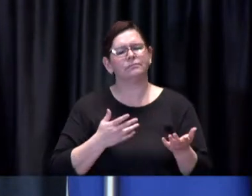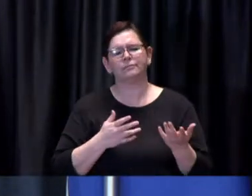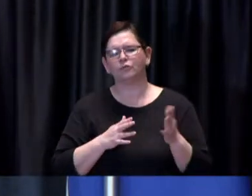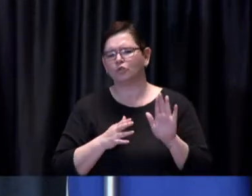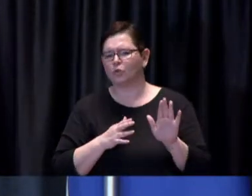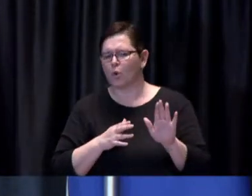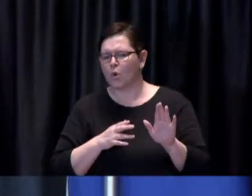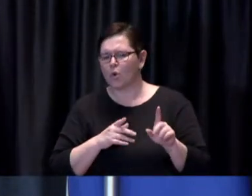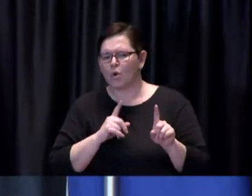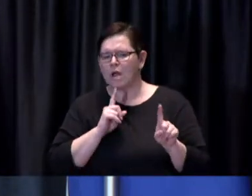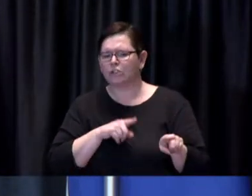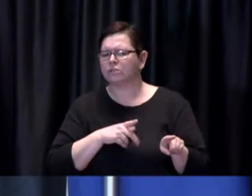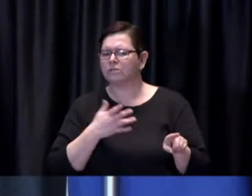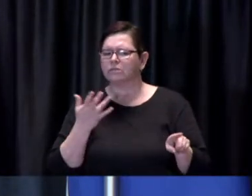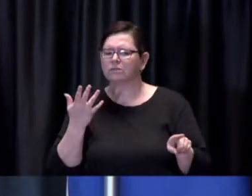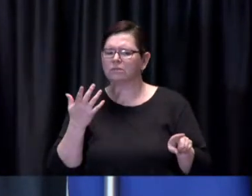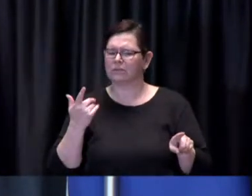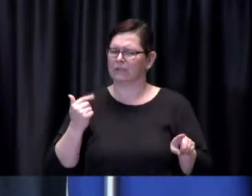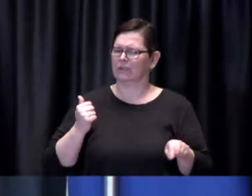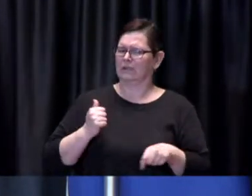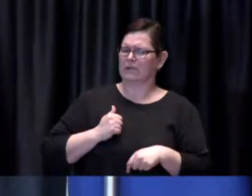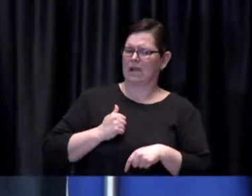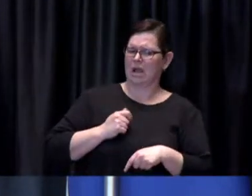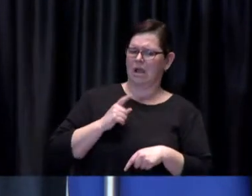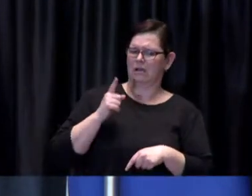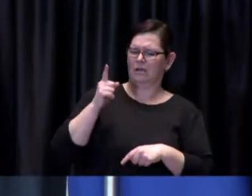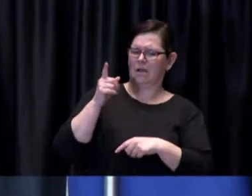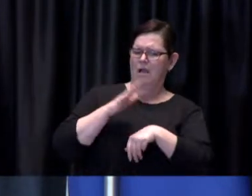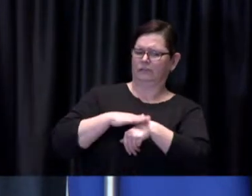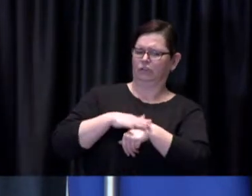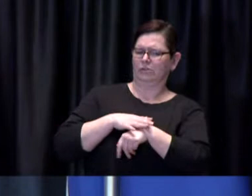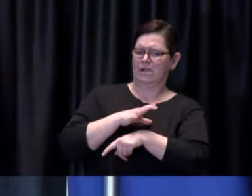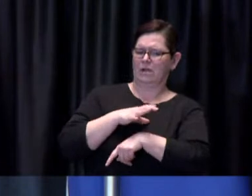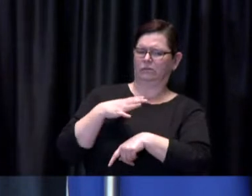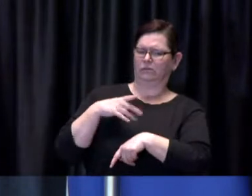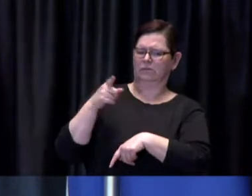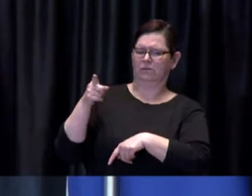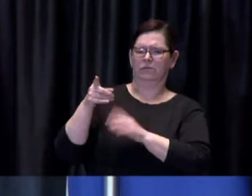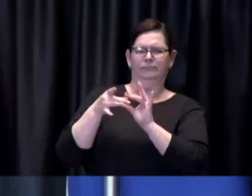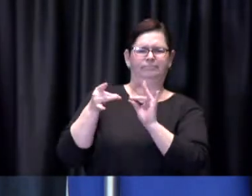immunization recommending a pause on AstraZeneca vaccinations for people under the age of 55.